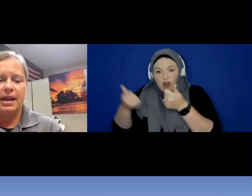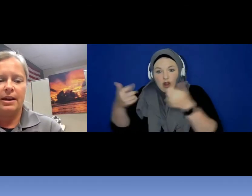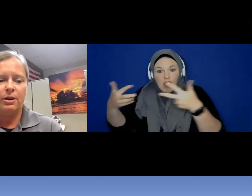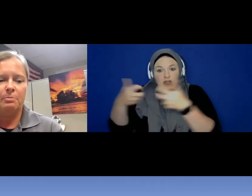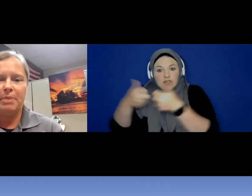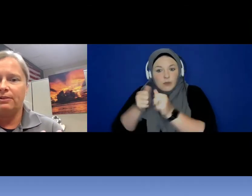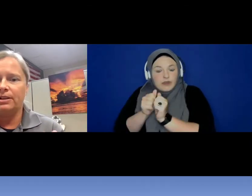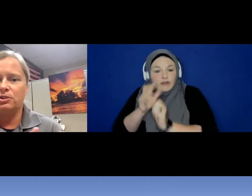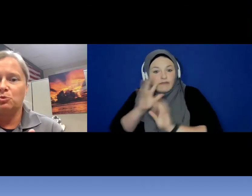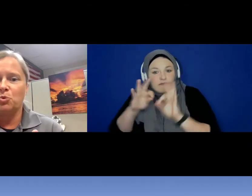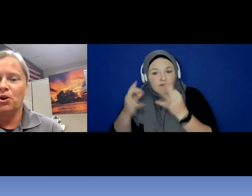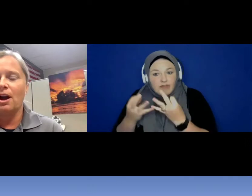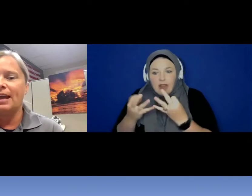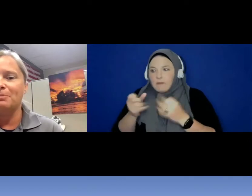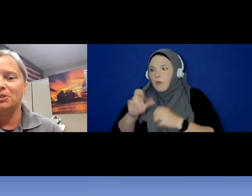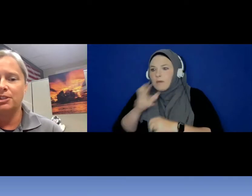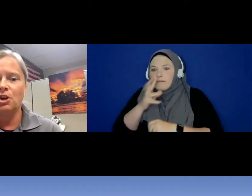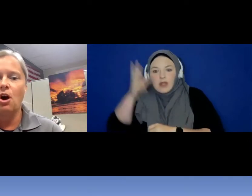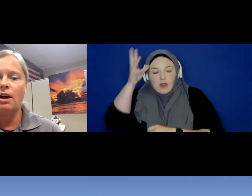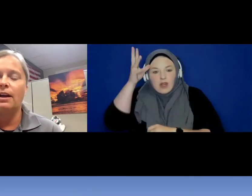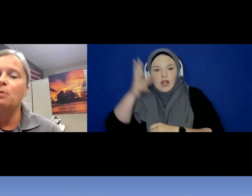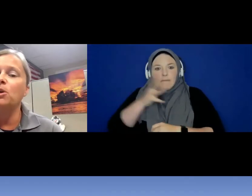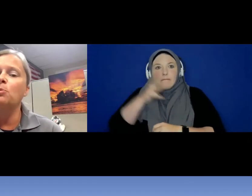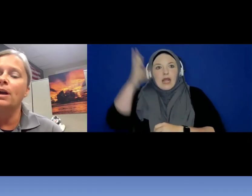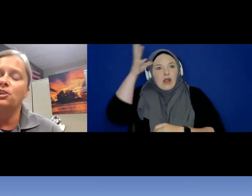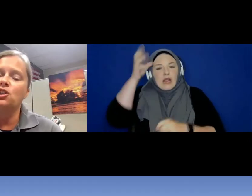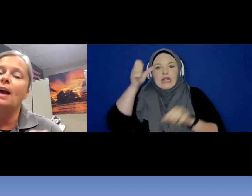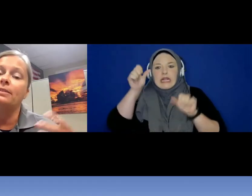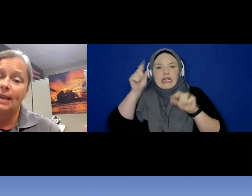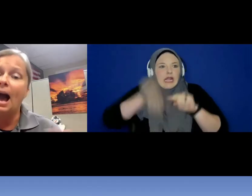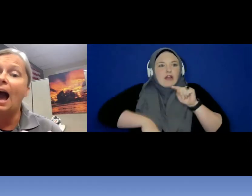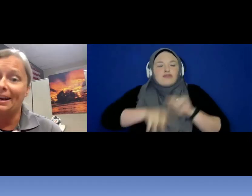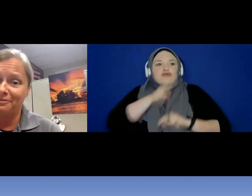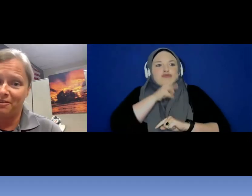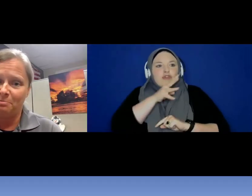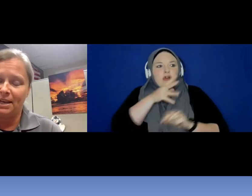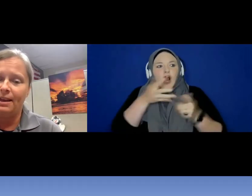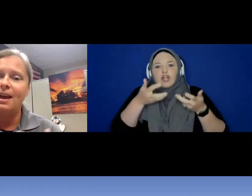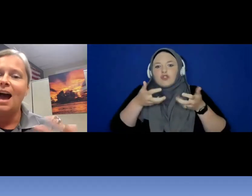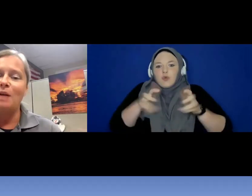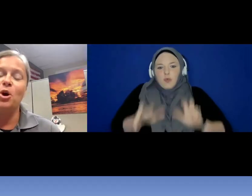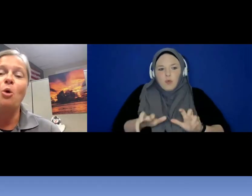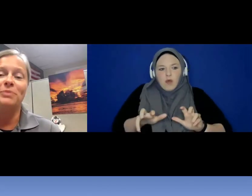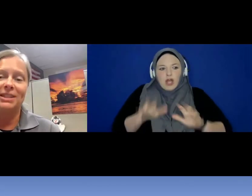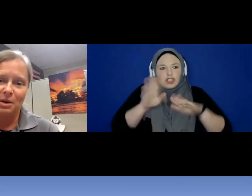their parents were unable to talk. I wouldn't want a child to hide from me . I would hope that they